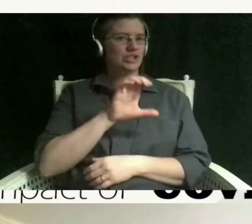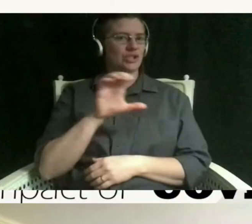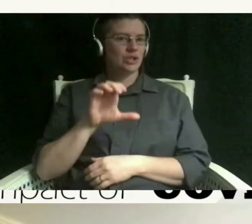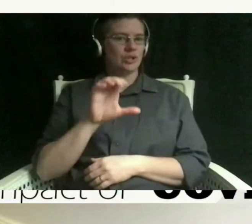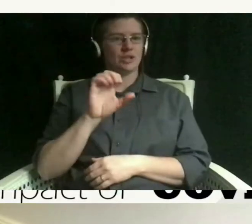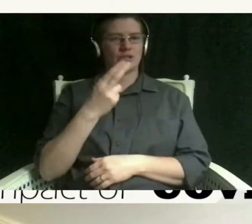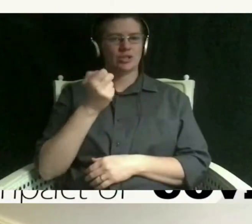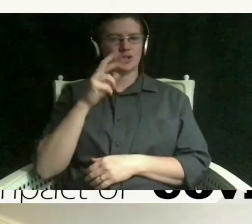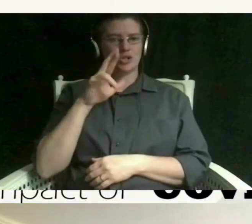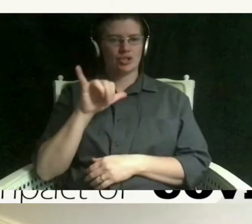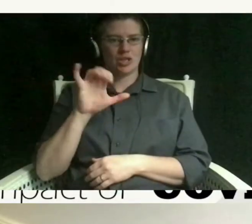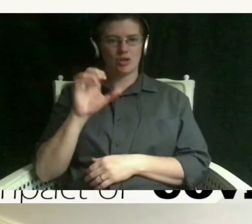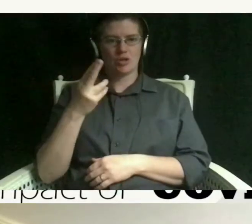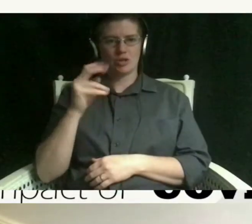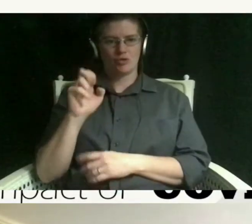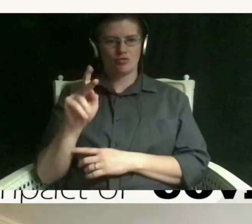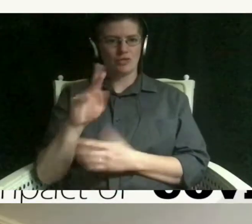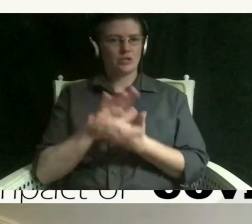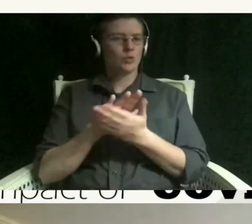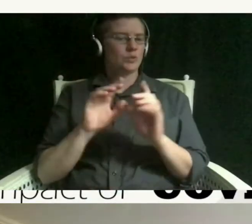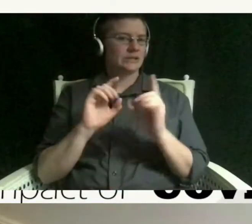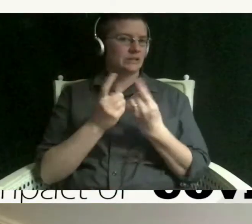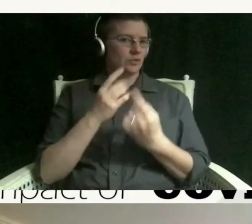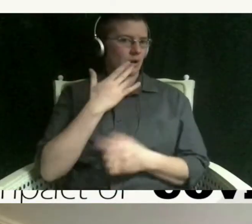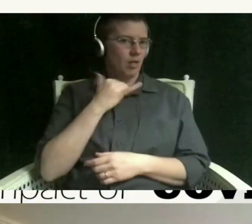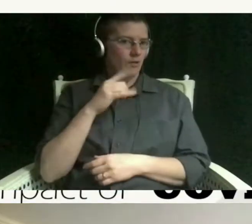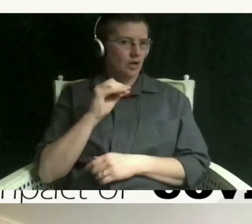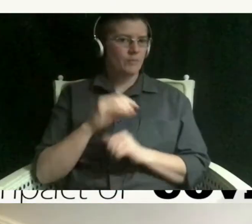canet has done a lot not only for mental health services but also effortable access